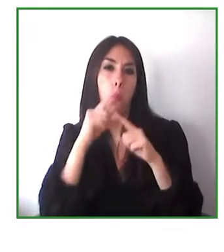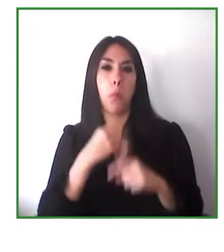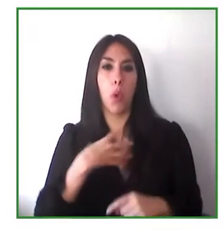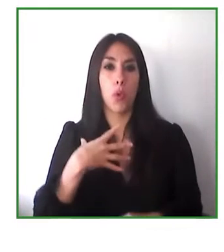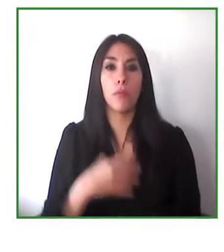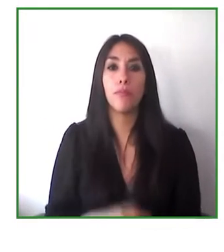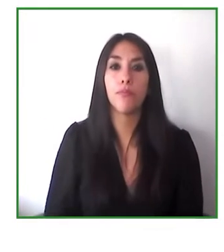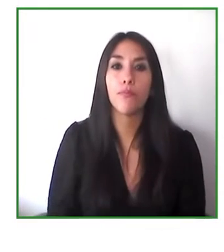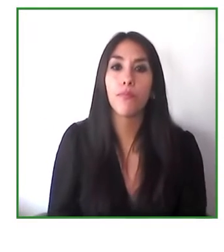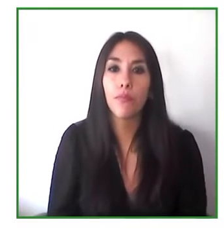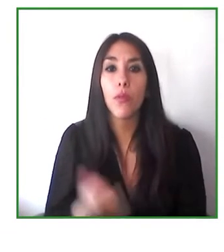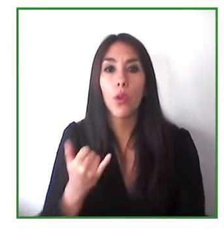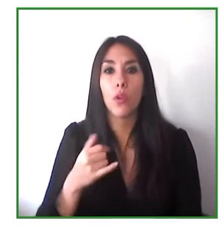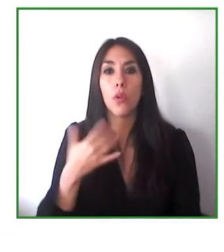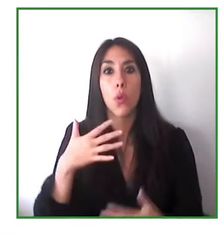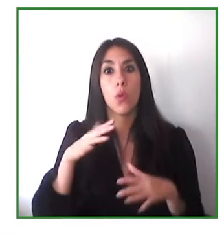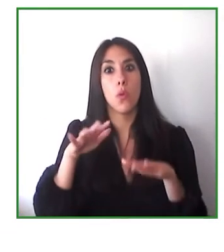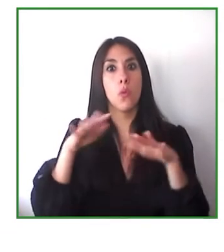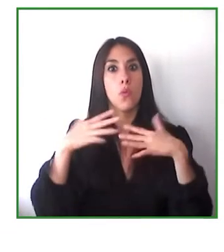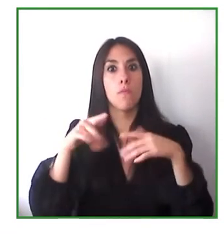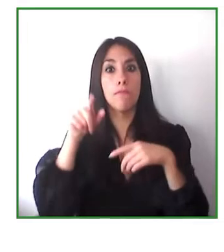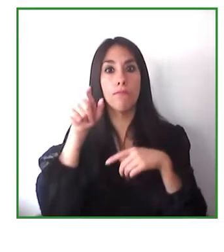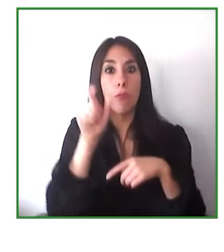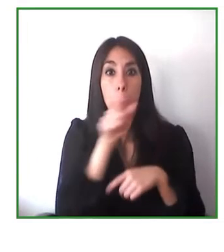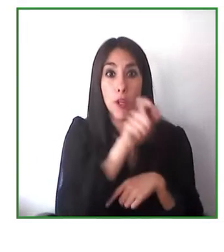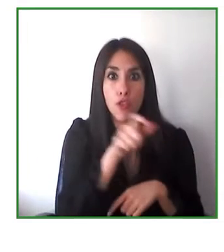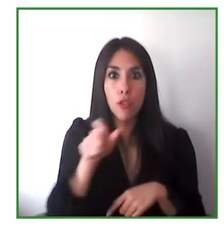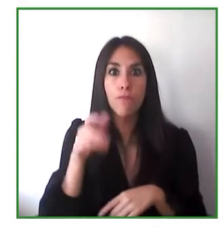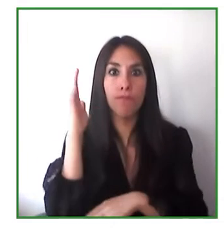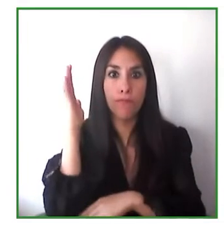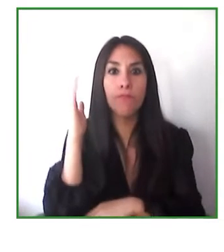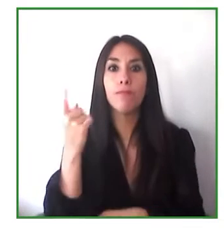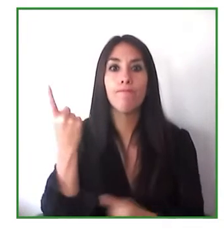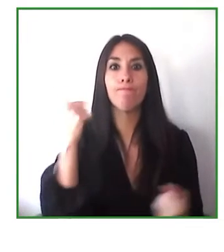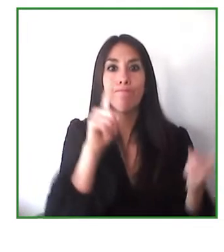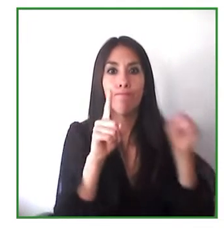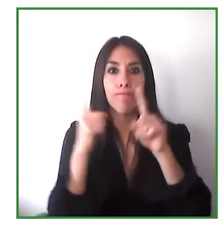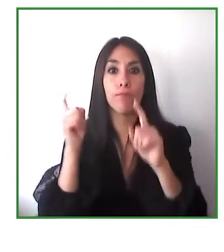pleasure for me to share this space with three social innovations that